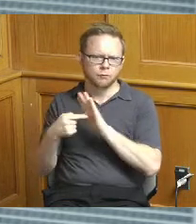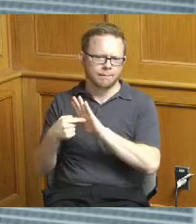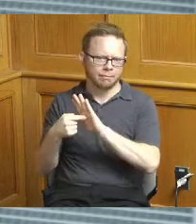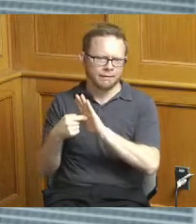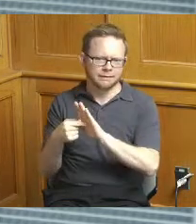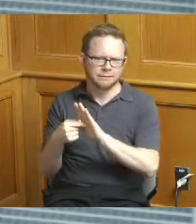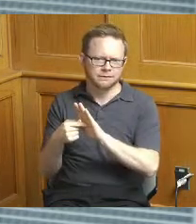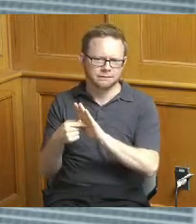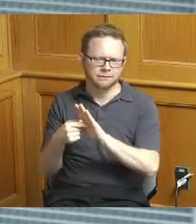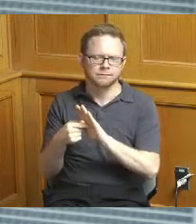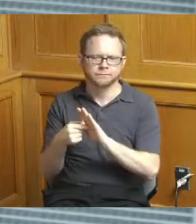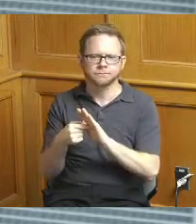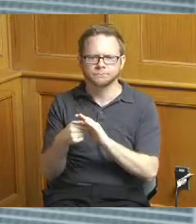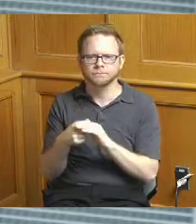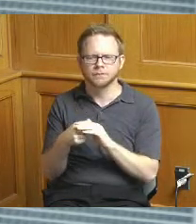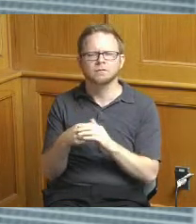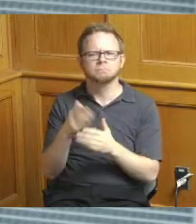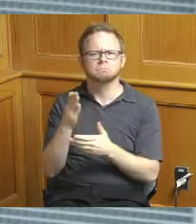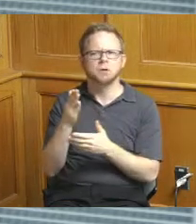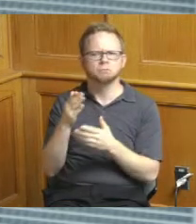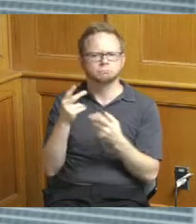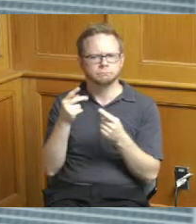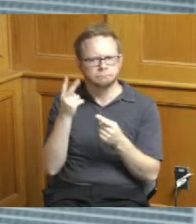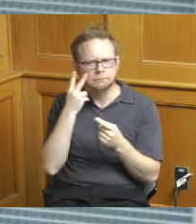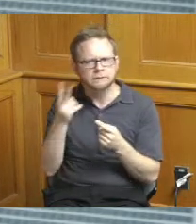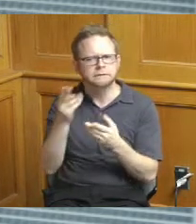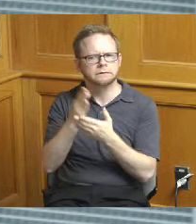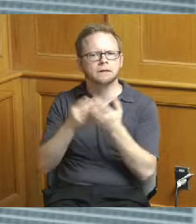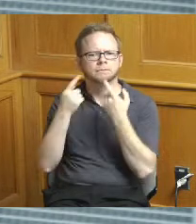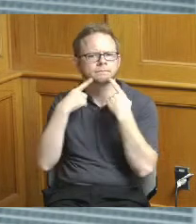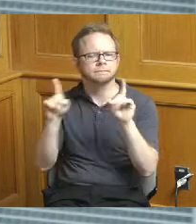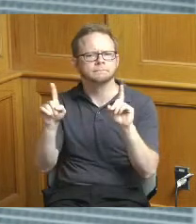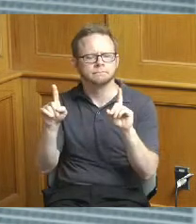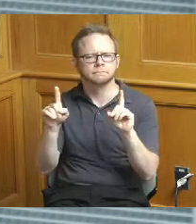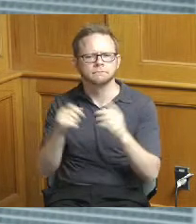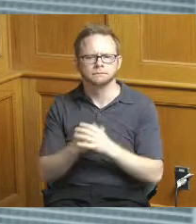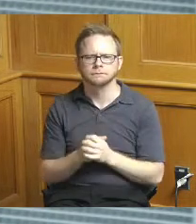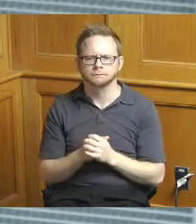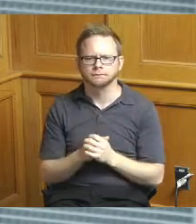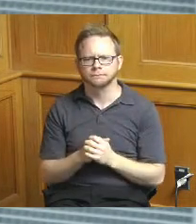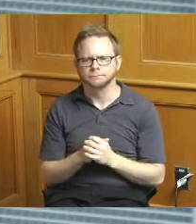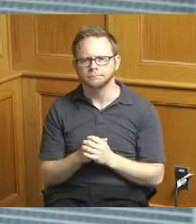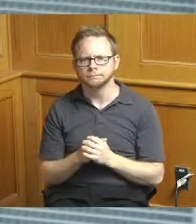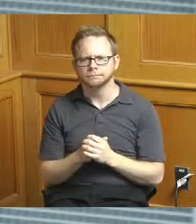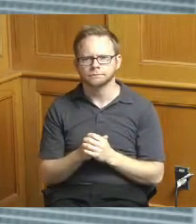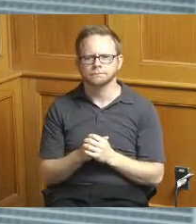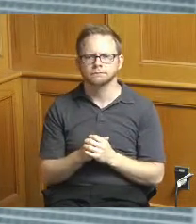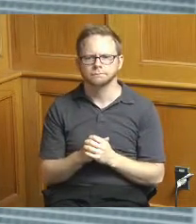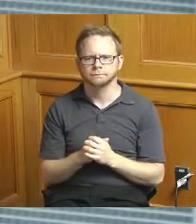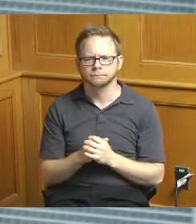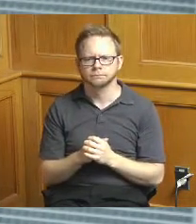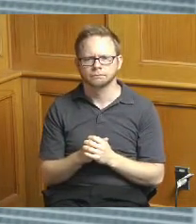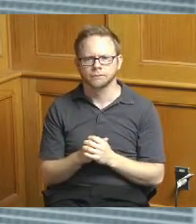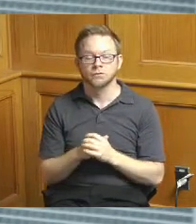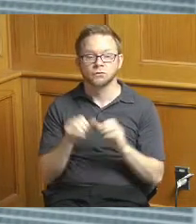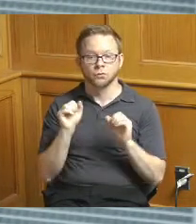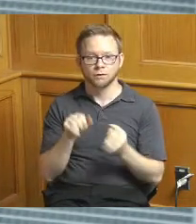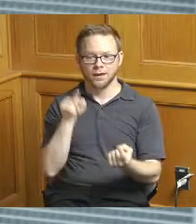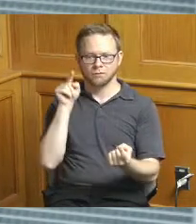with some of our past projects where we are able to at least reduce the risk of fluctuating prices